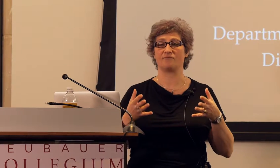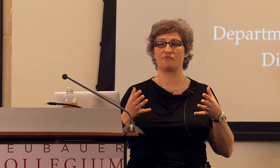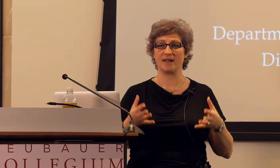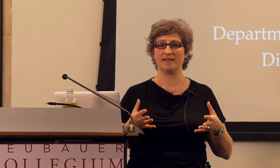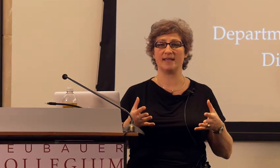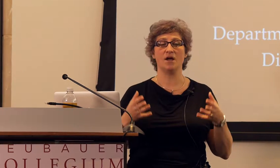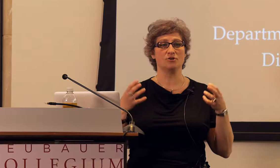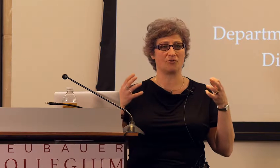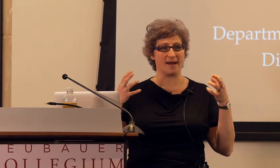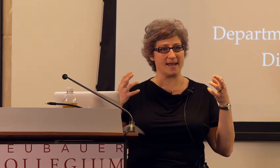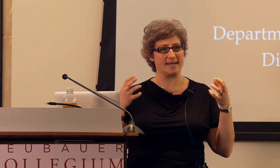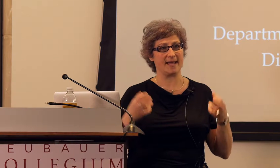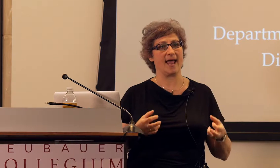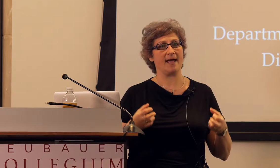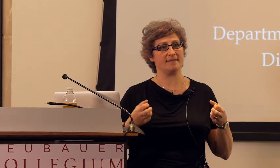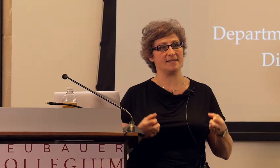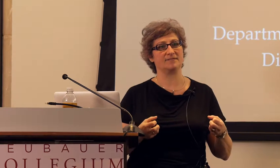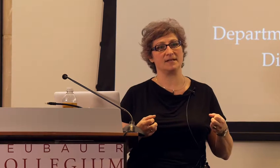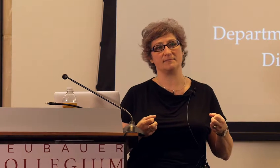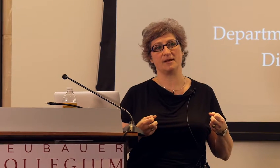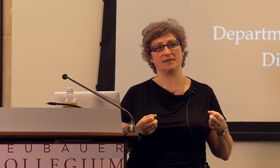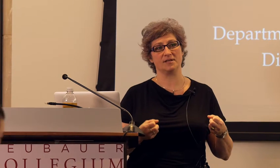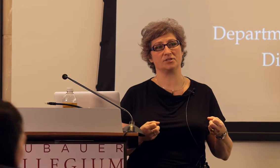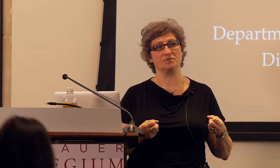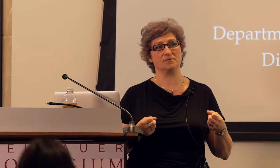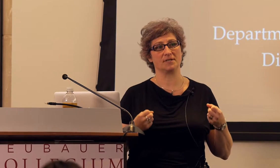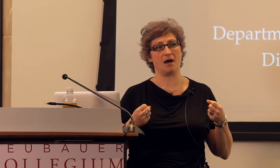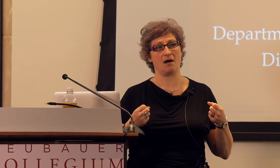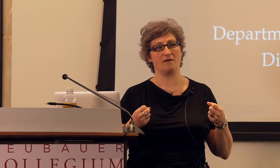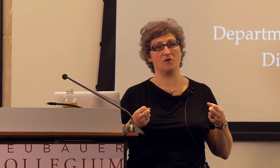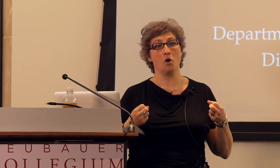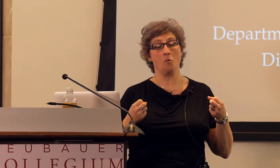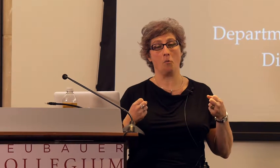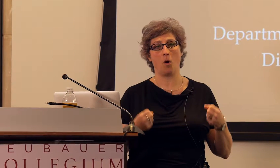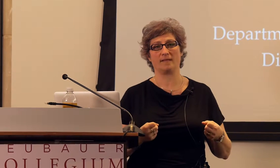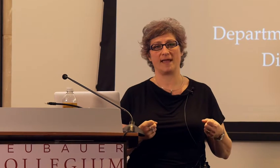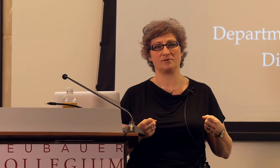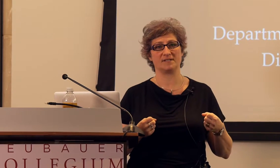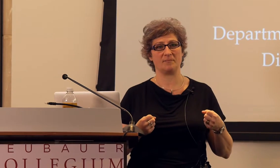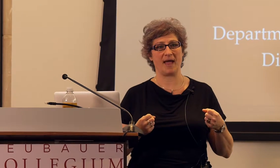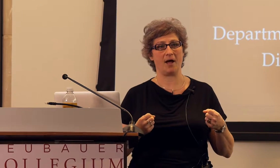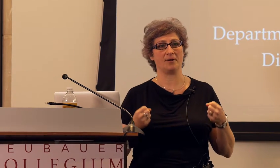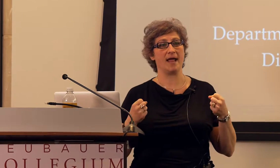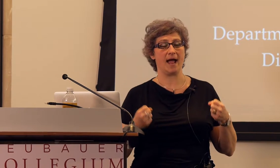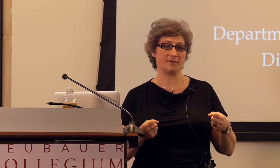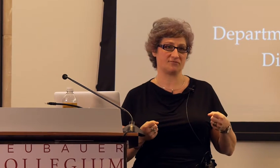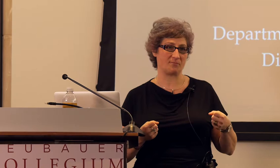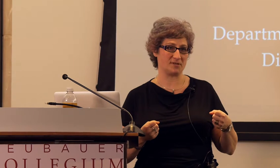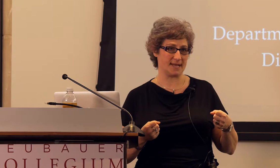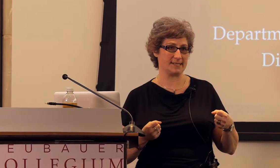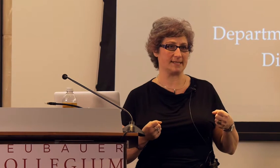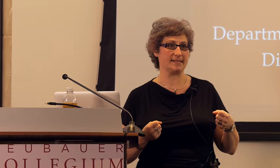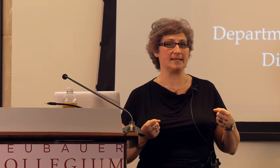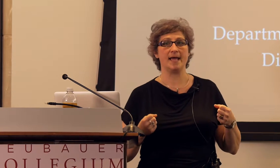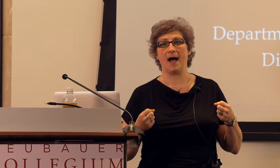really try and get at these fundamental issues of what language is about, how it's represented,